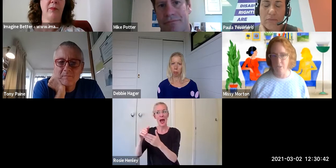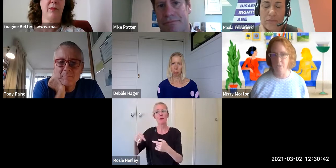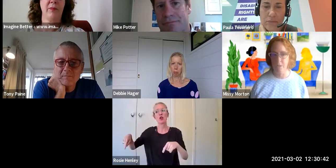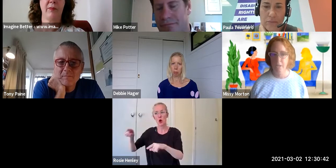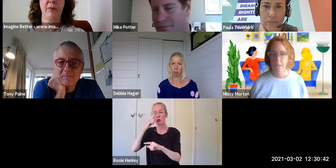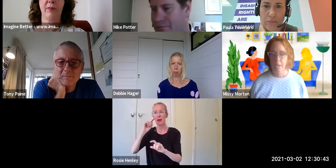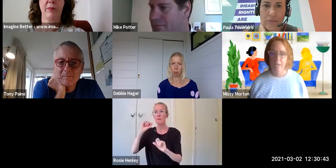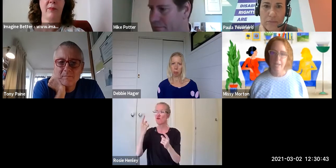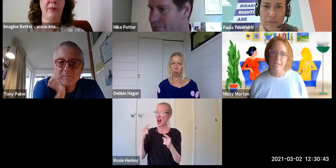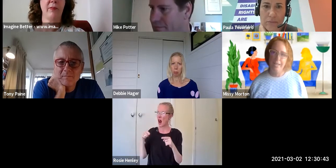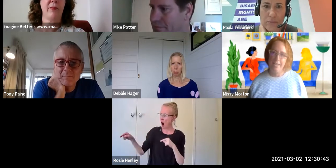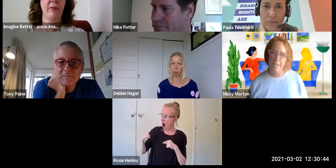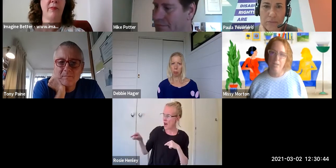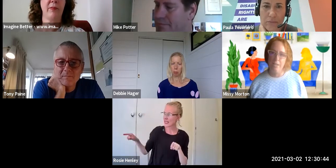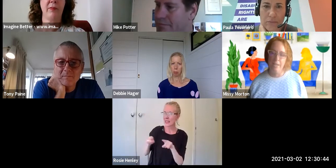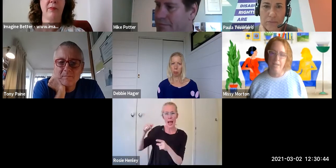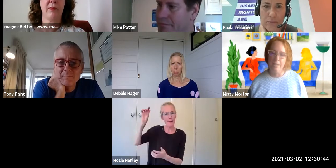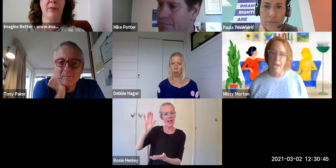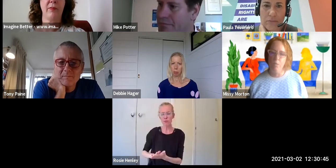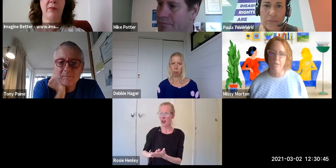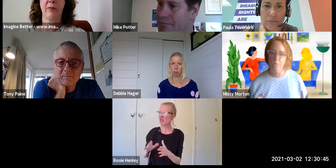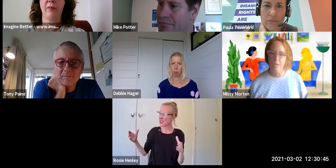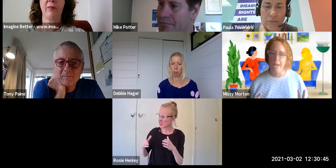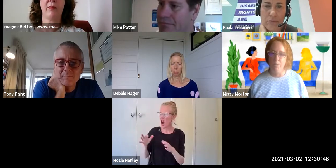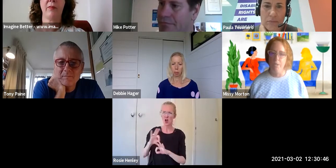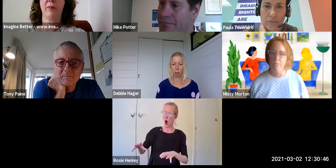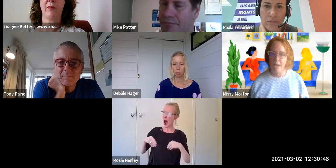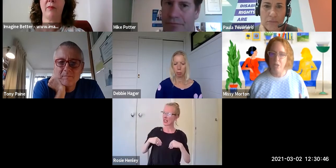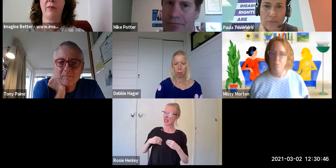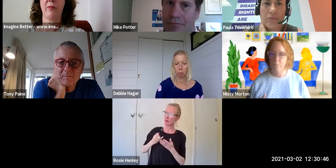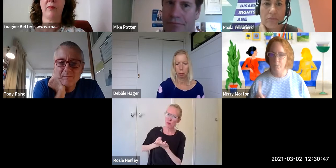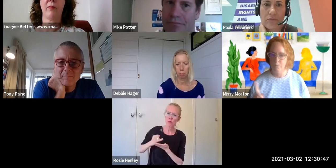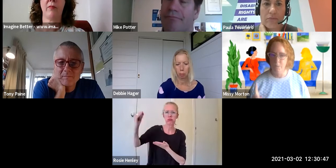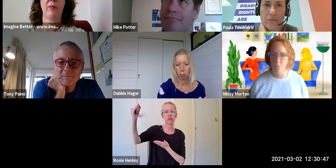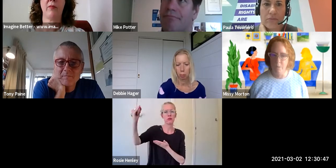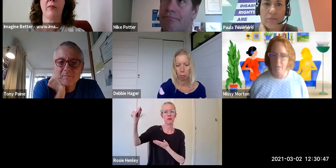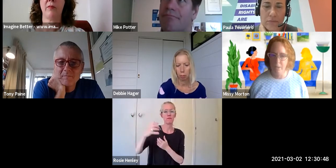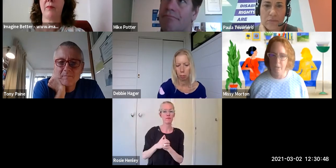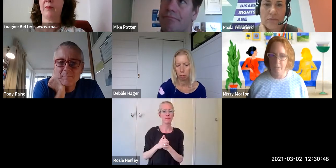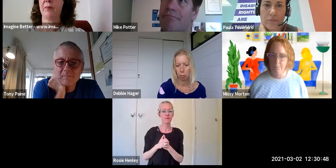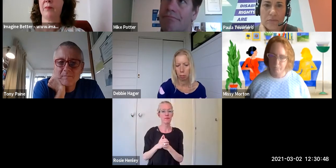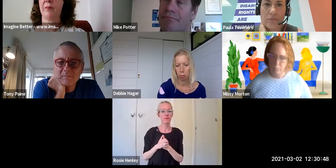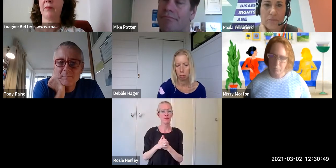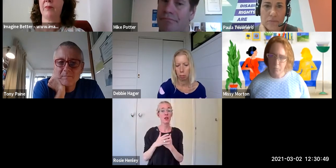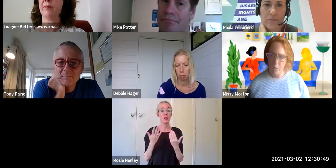I guess the other thing I'd say is that ableism doesn't happen in a vacuum but maybe more about that later.